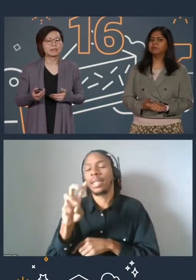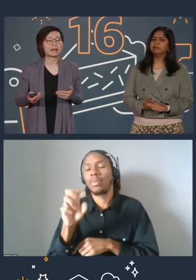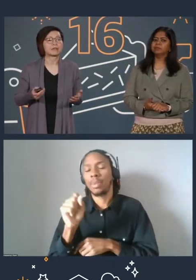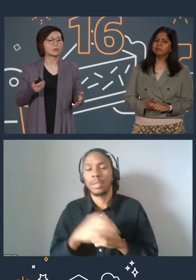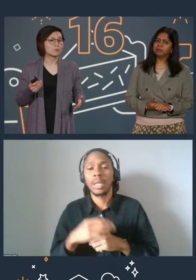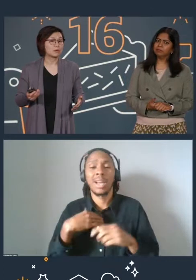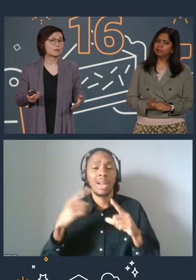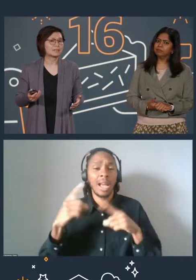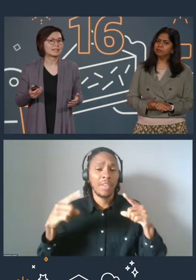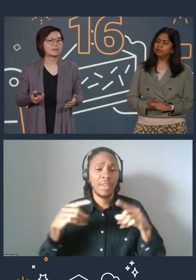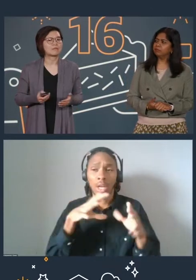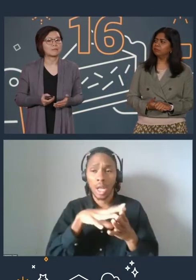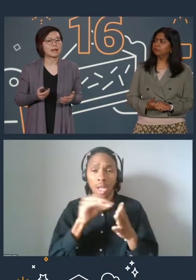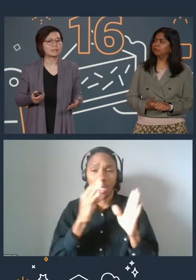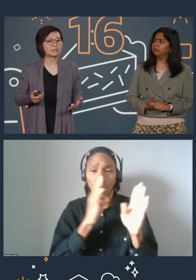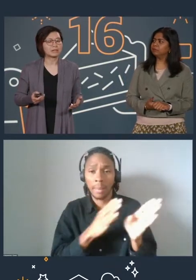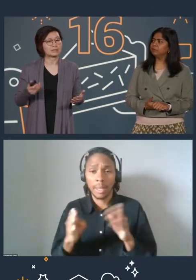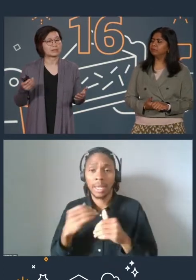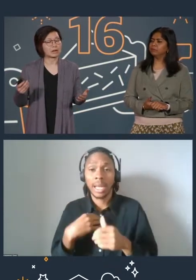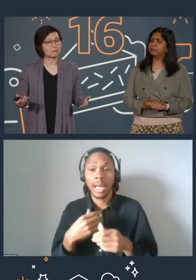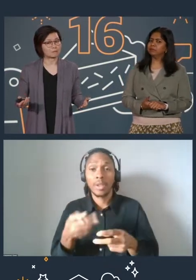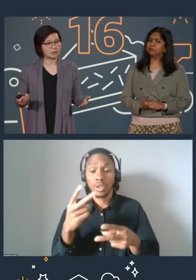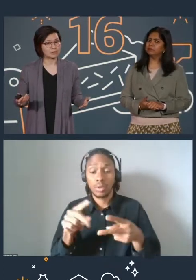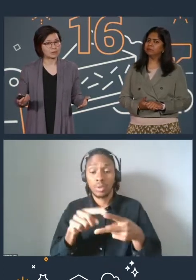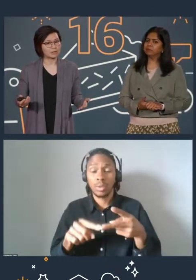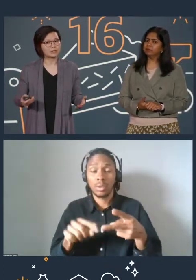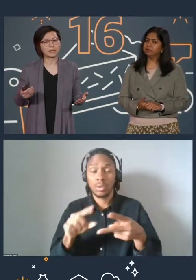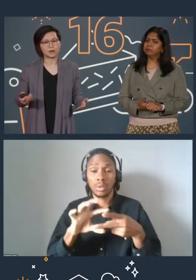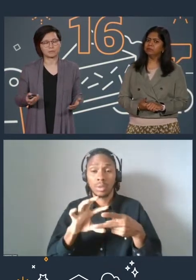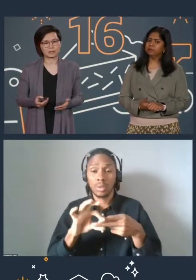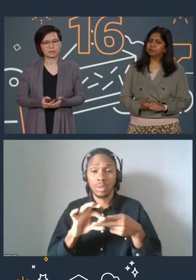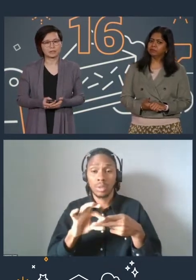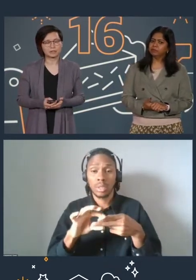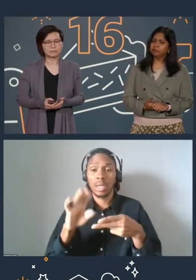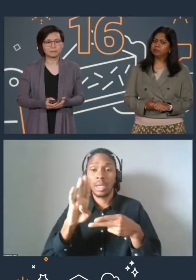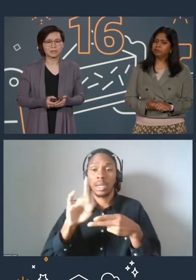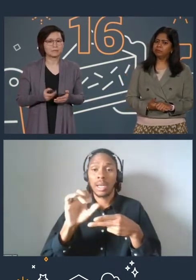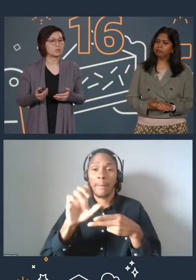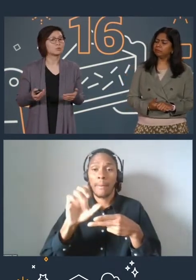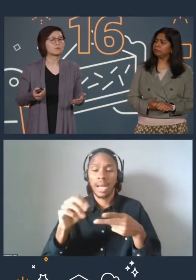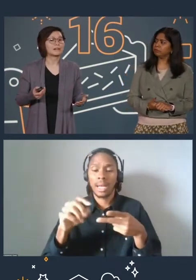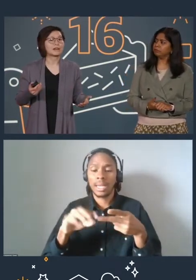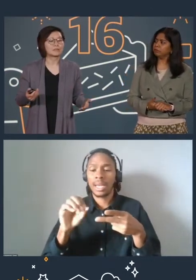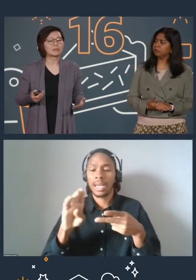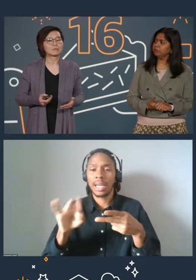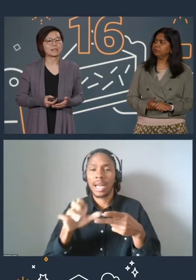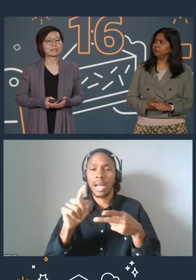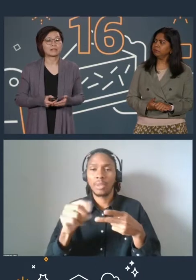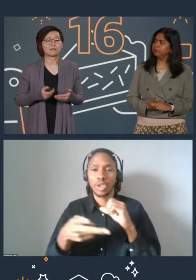Now, the two learning plans that offer badges are block storage and object storage, but you will find other learning plans in there